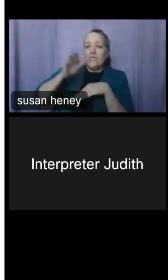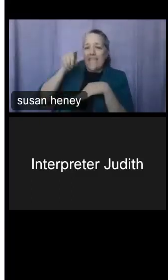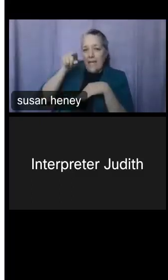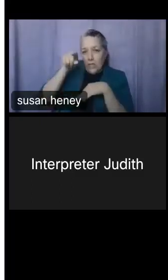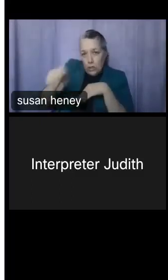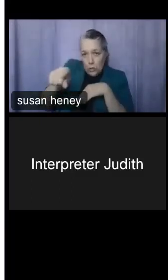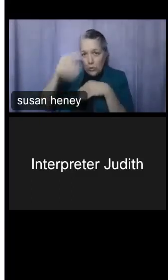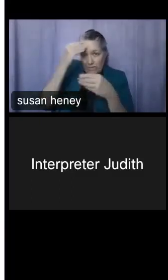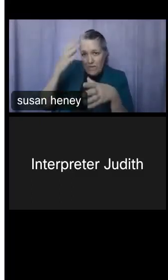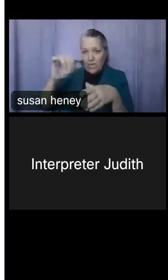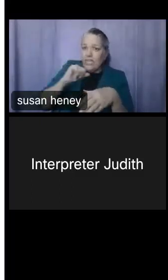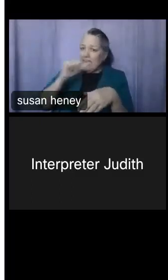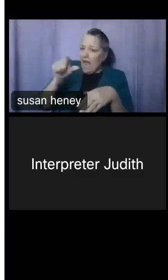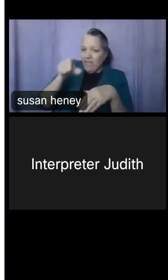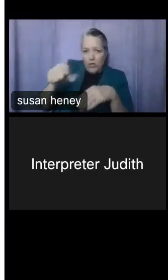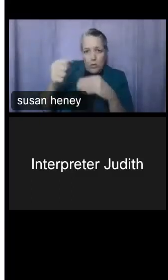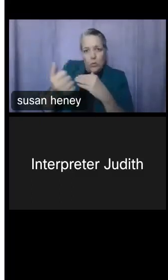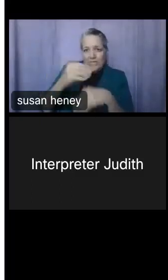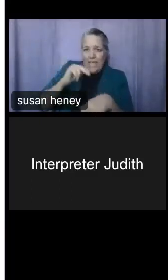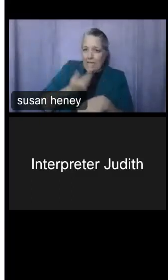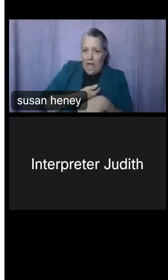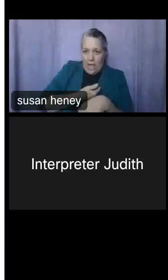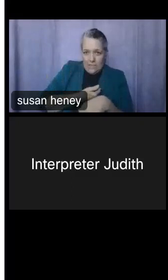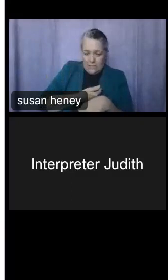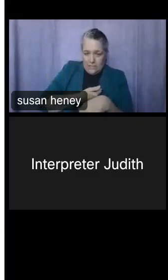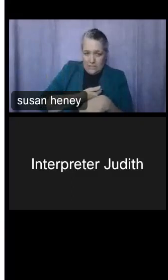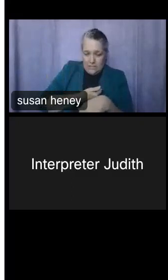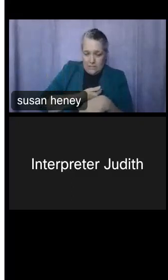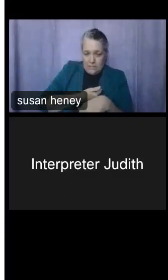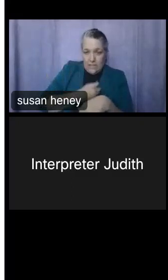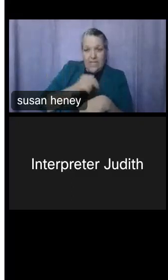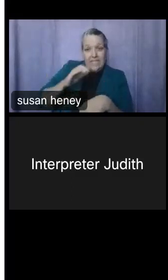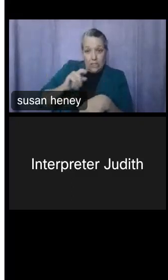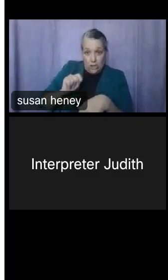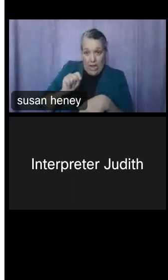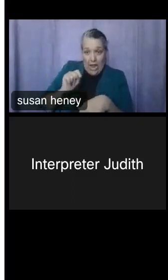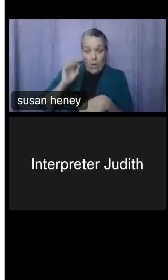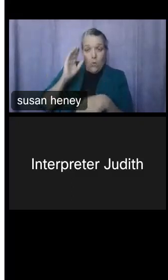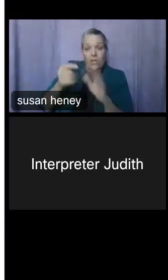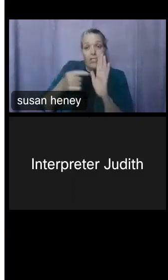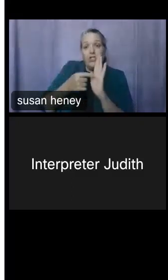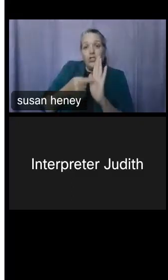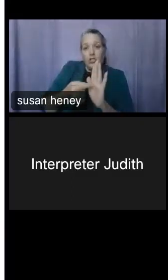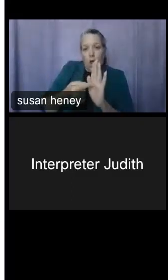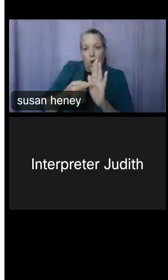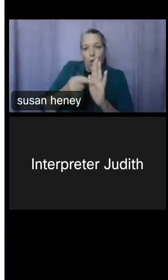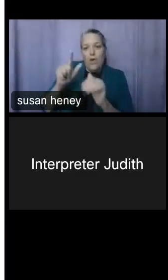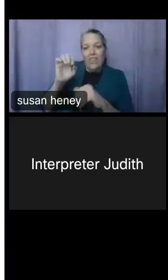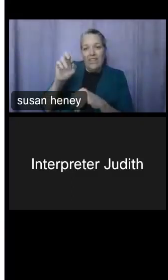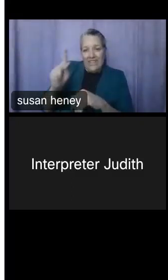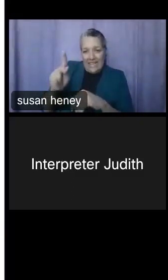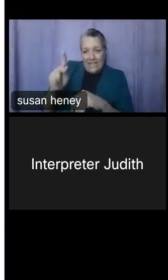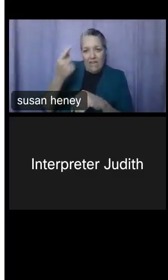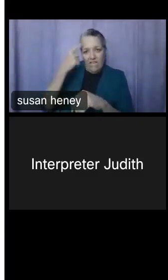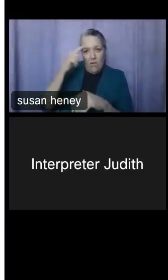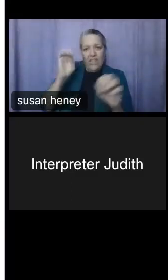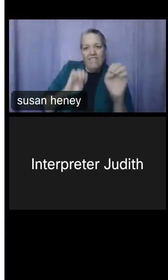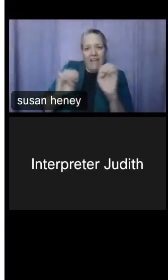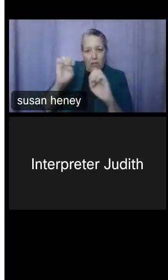the chat box, we will be sharing throughout the webinar, the link to our evaluation. We